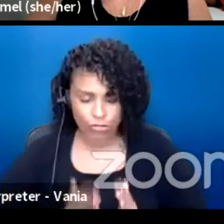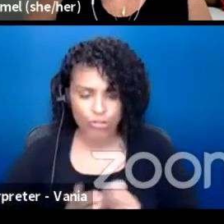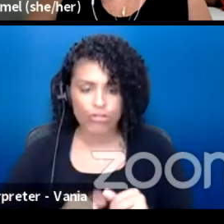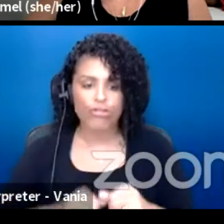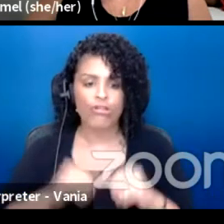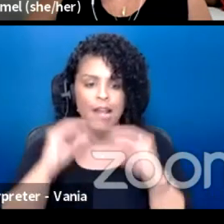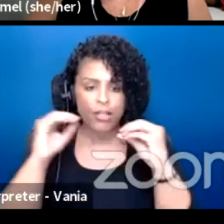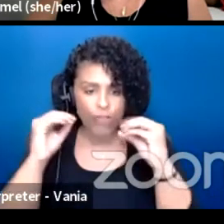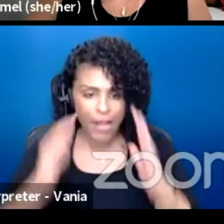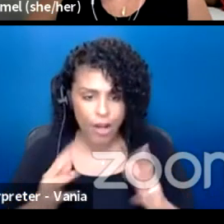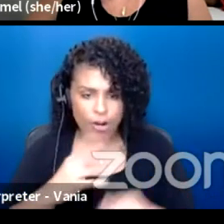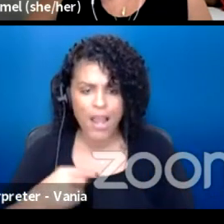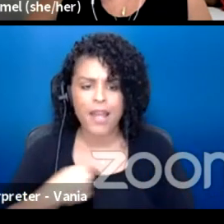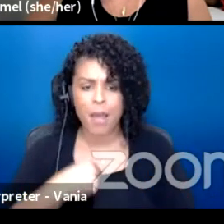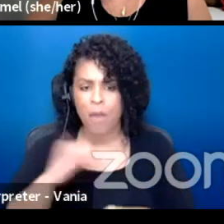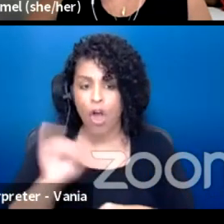and I'm also a racial equity consultant.